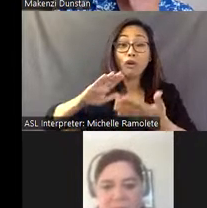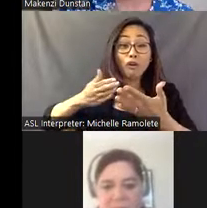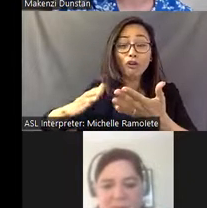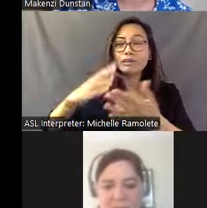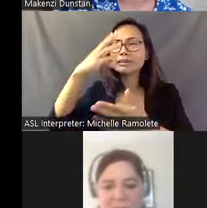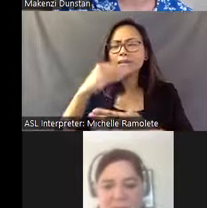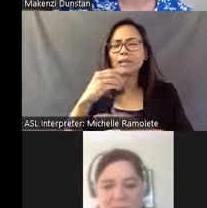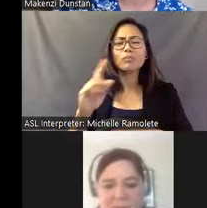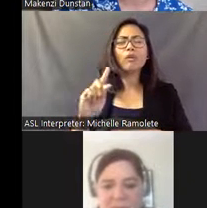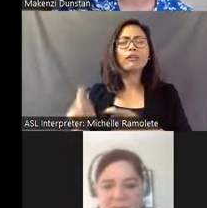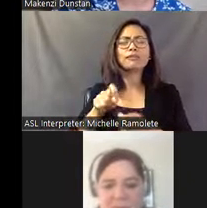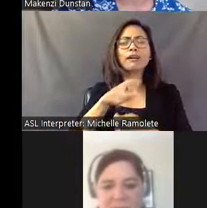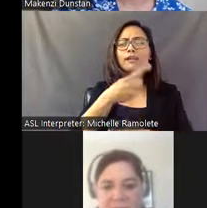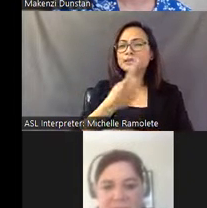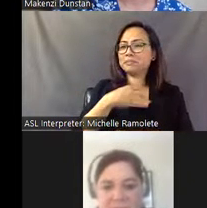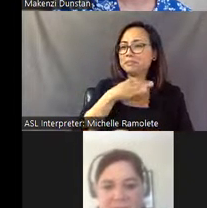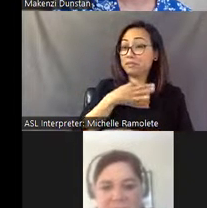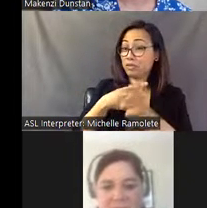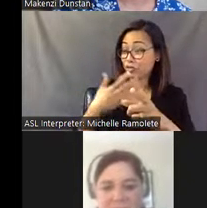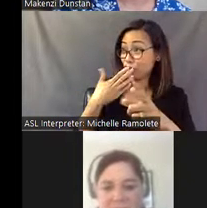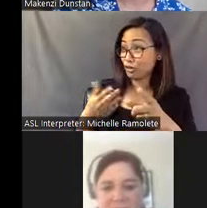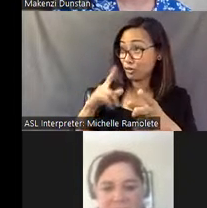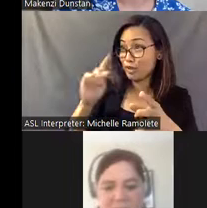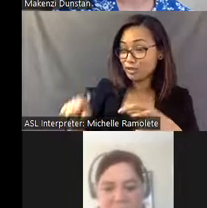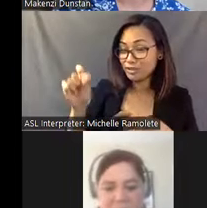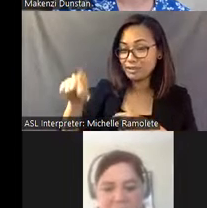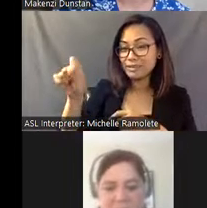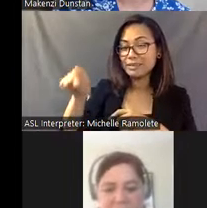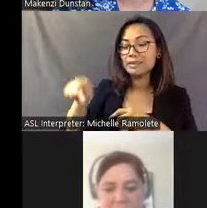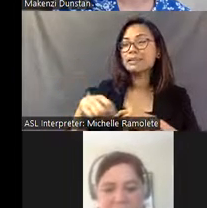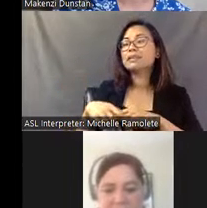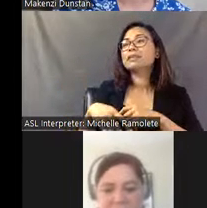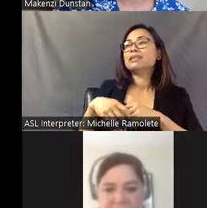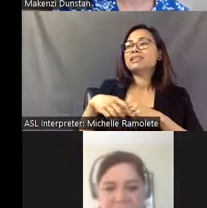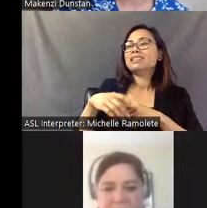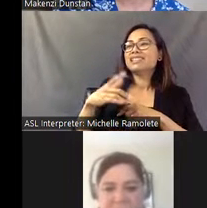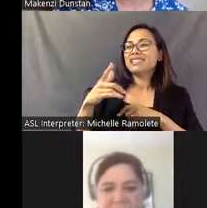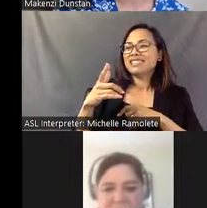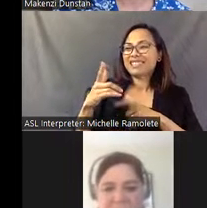[Mike] Yeah, I think that's a really good question. Eddie is living in his art, right.